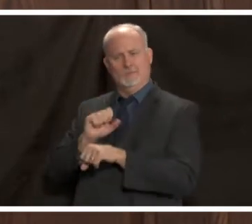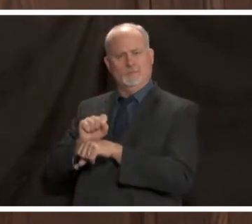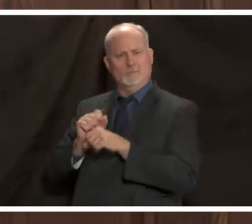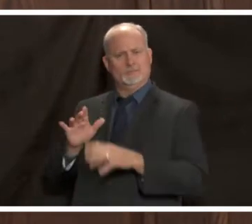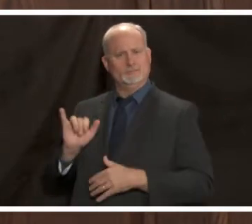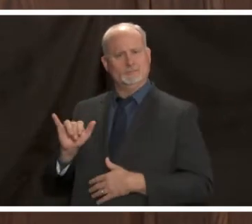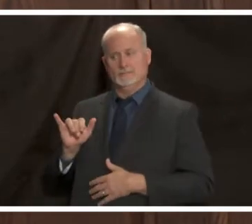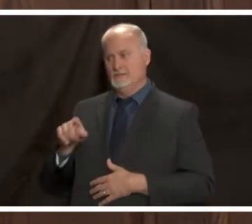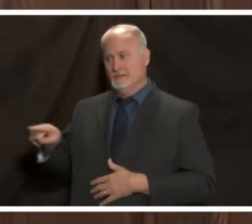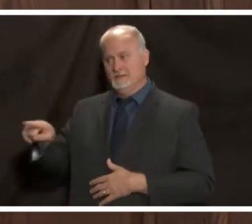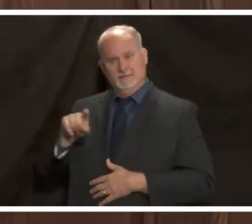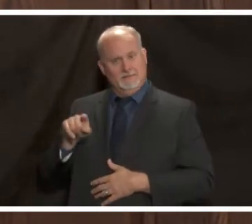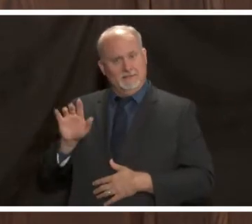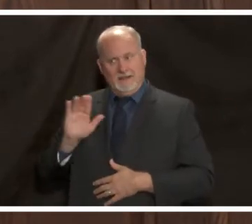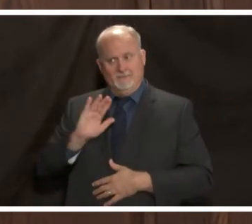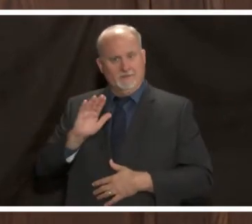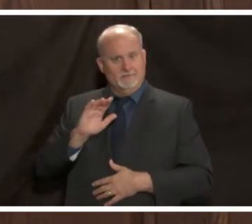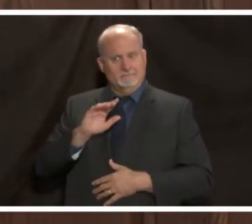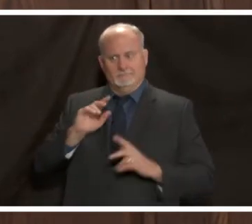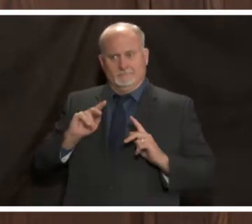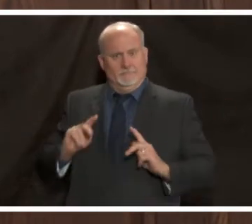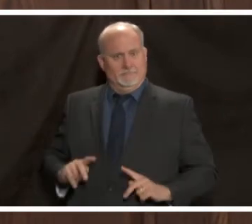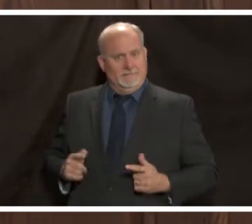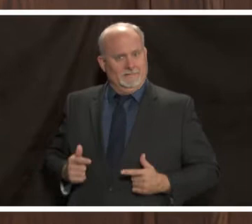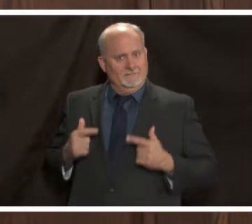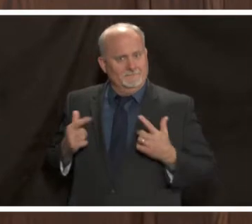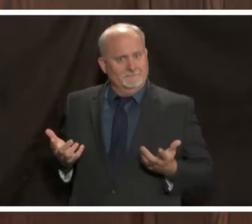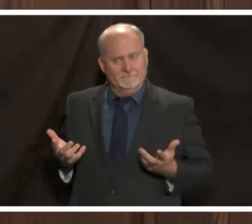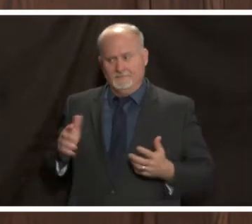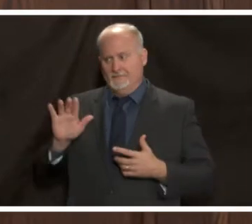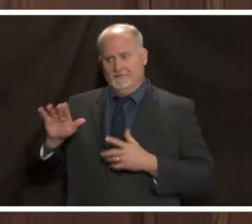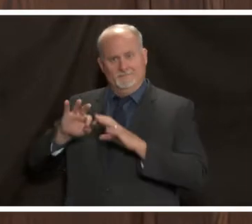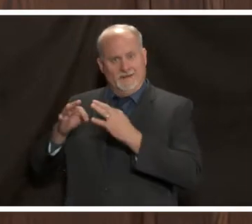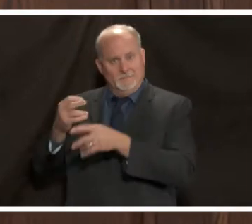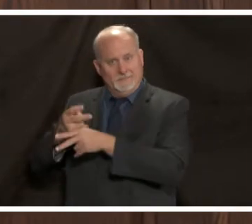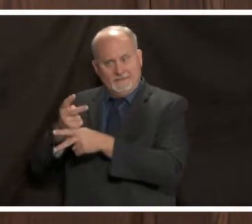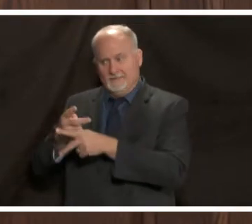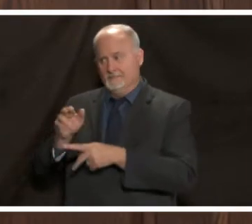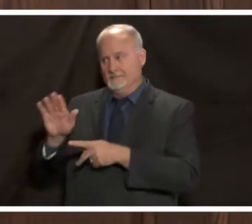have lives outside of work too they have families to take care of they have children in school